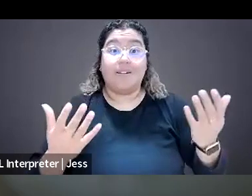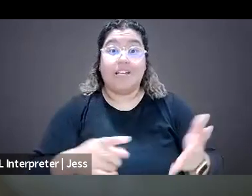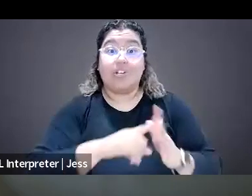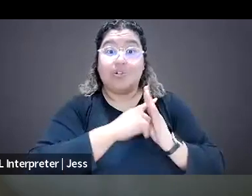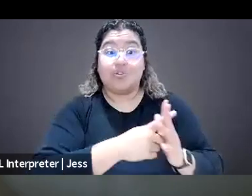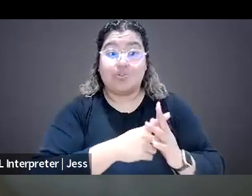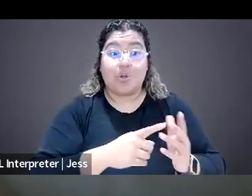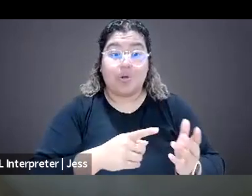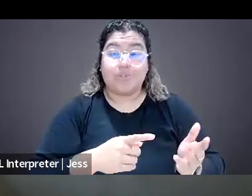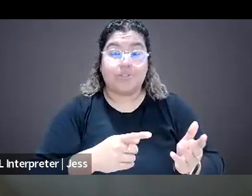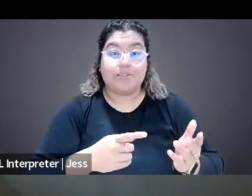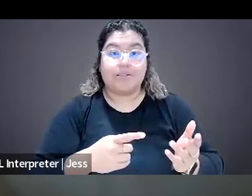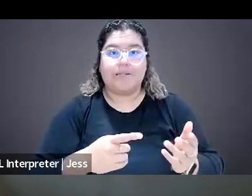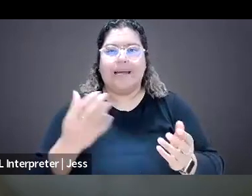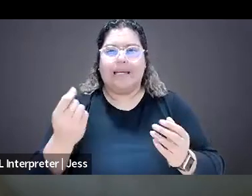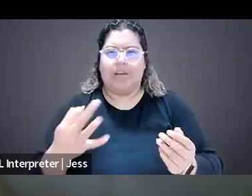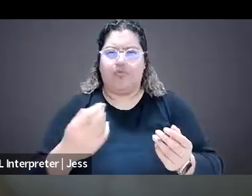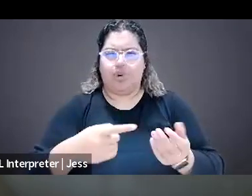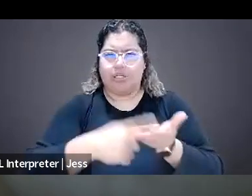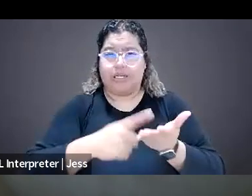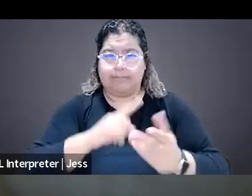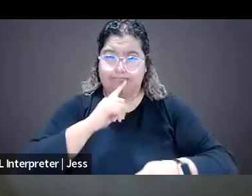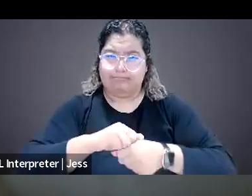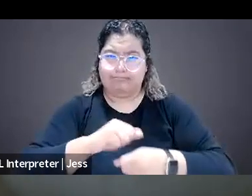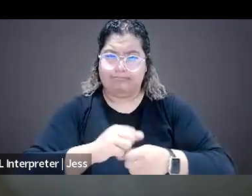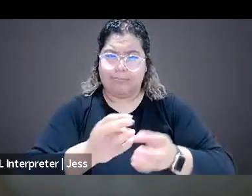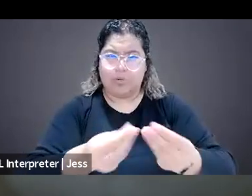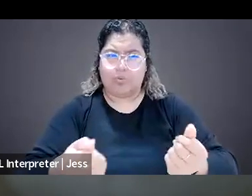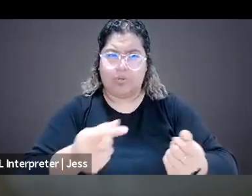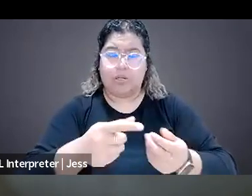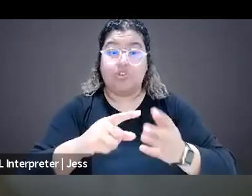if we're talking about tangible solutions, starting with J schools, like journalism schools,